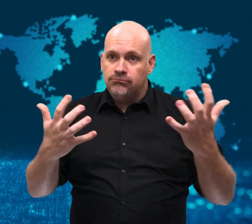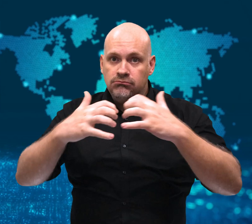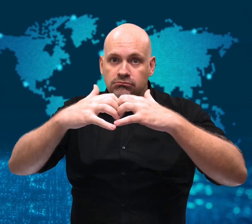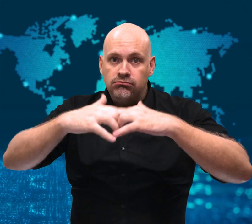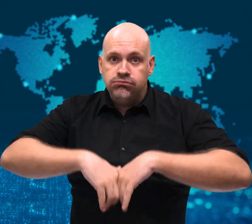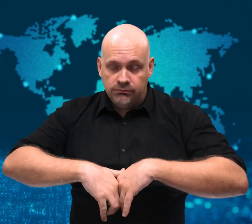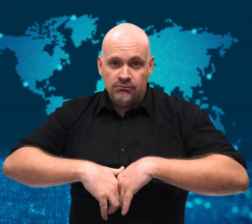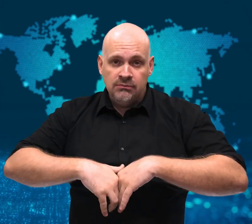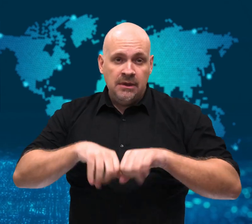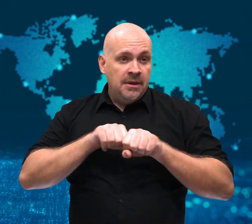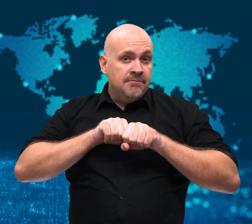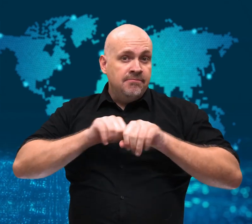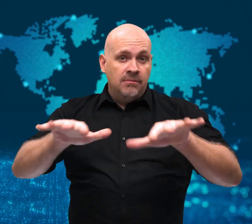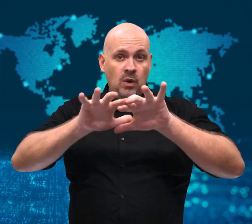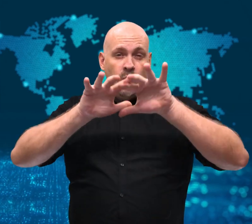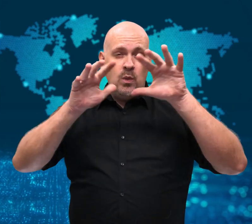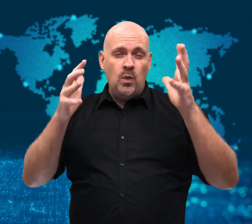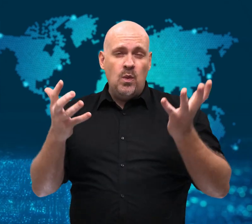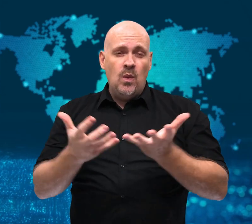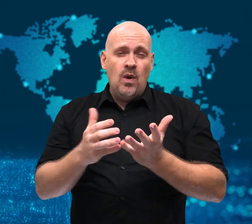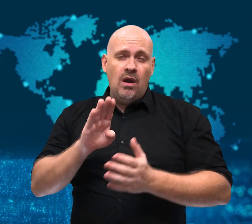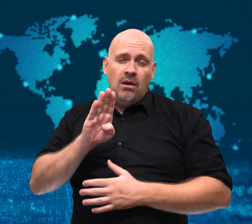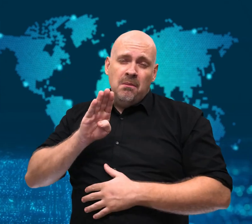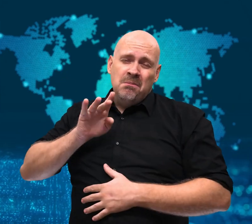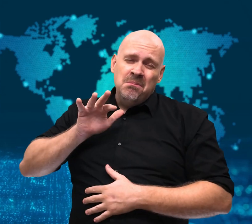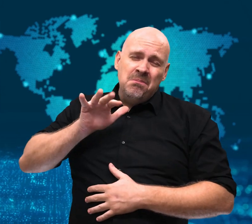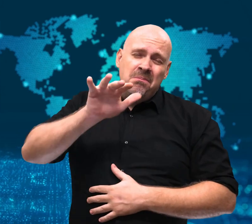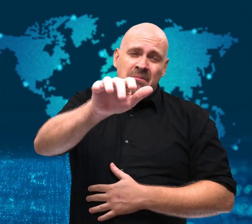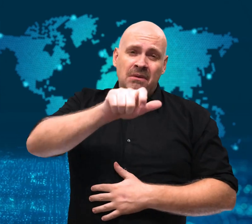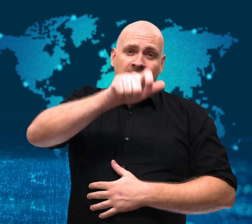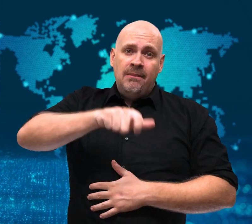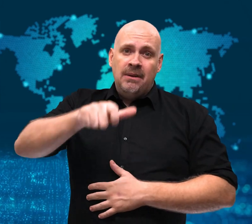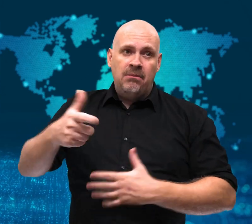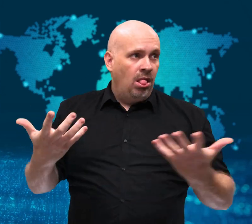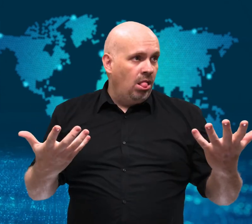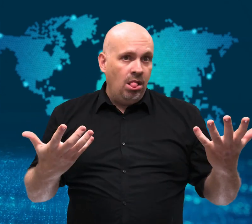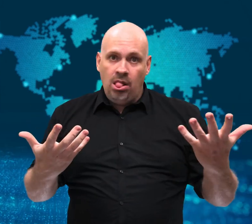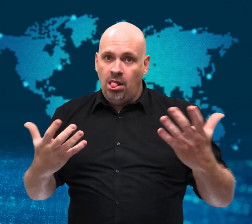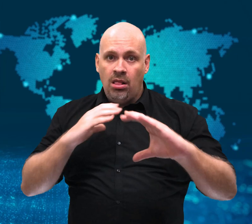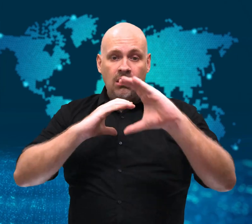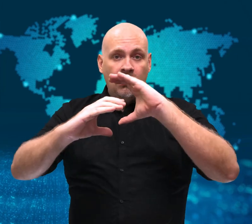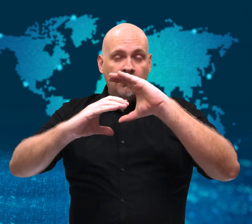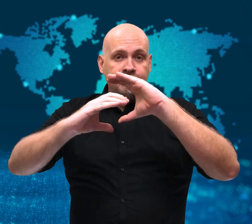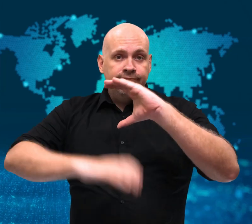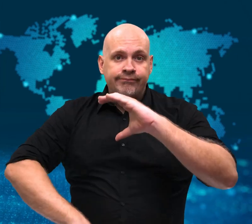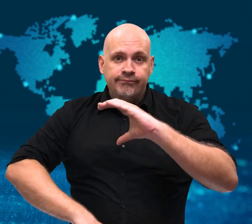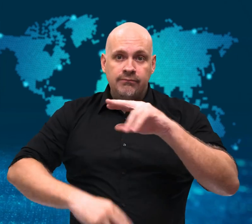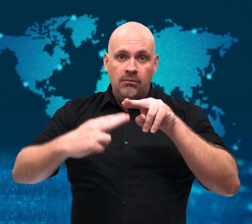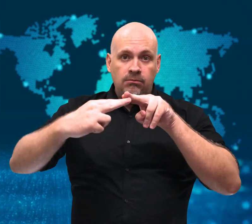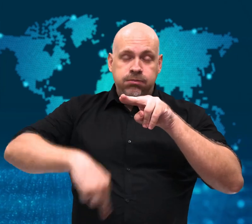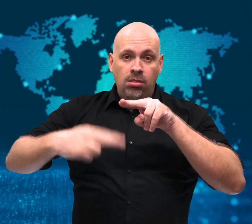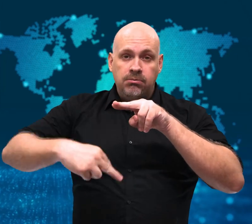interrupting communication between businesses,